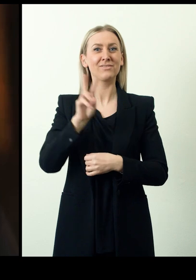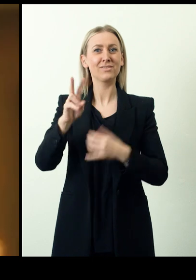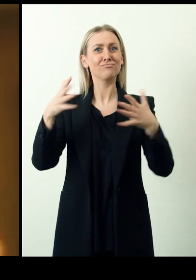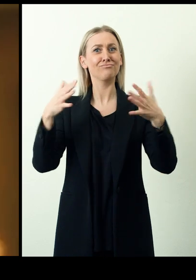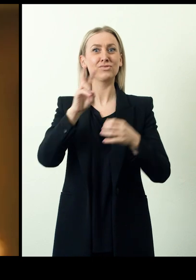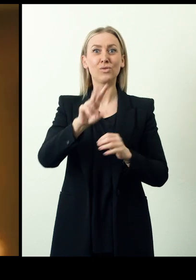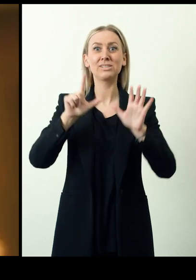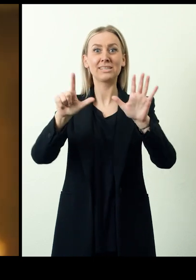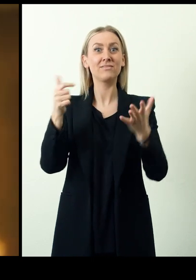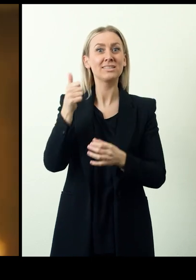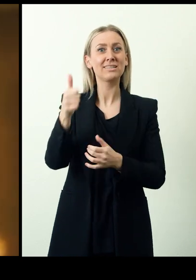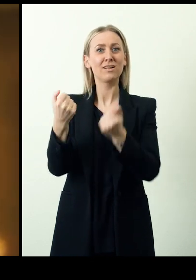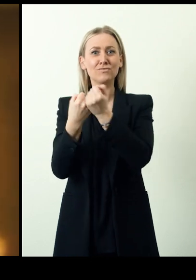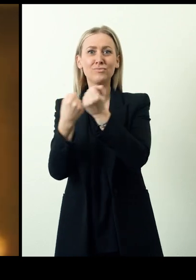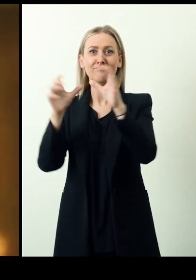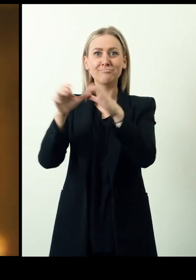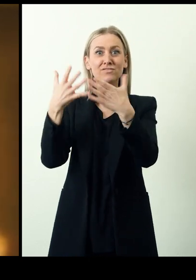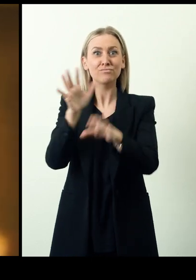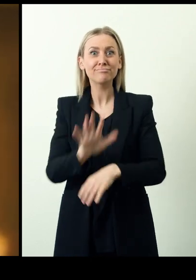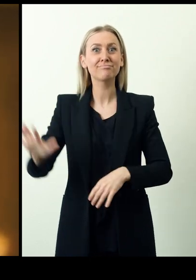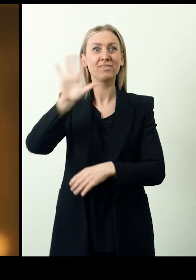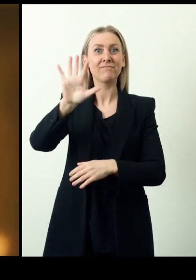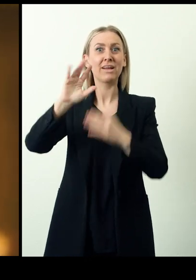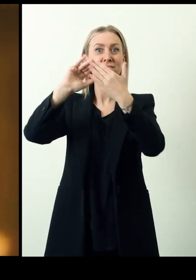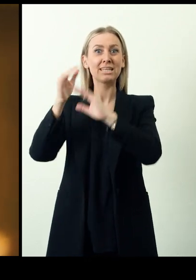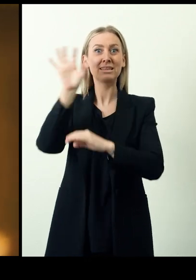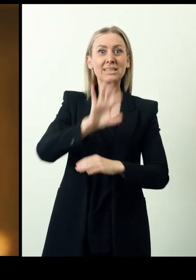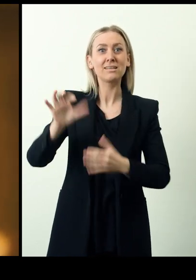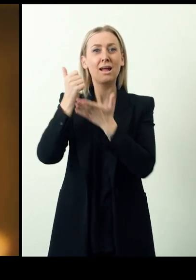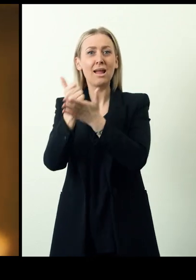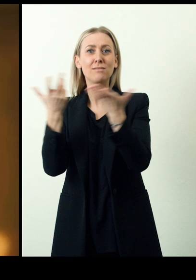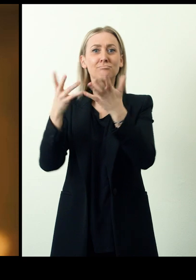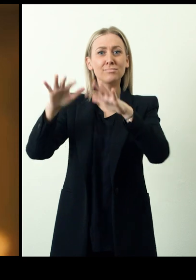by 2022, Voice Plus One grew to 27 self advocates in five cities